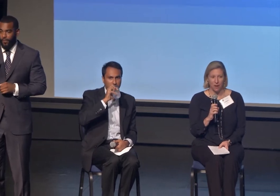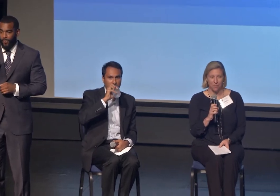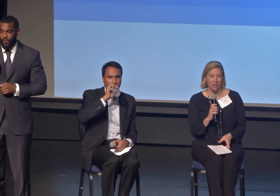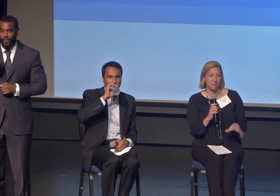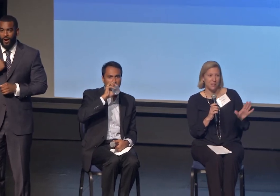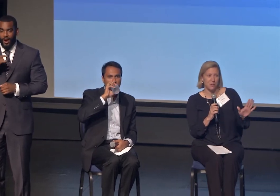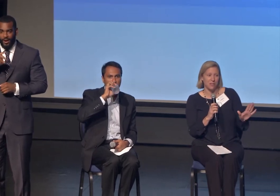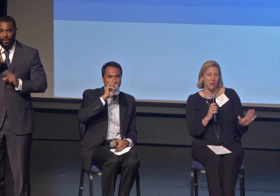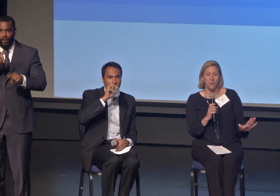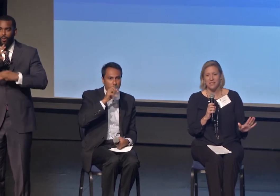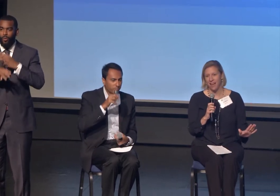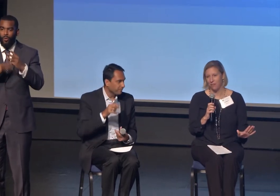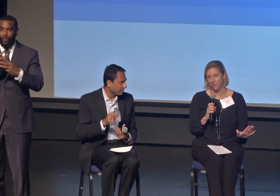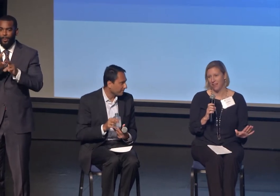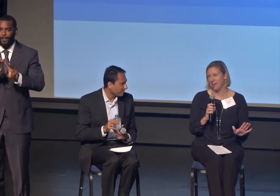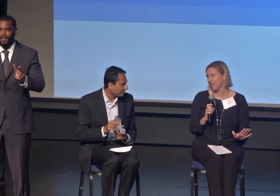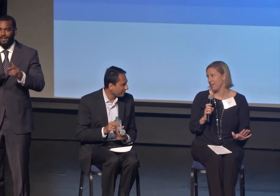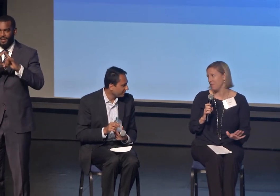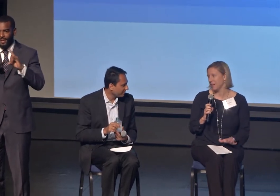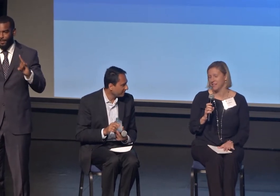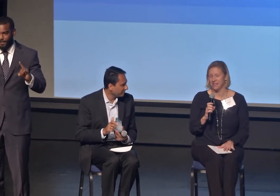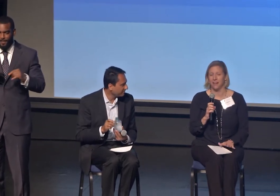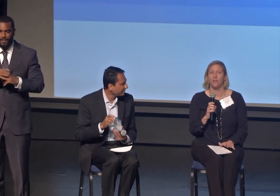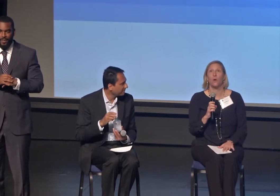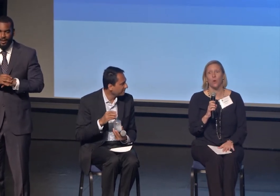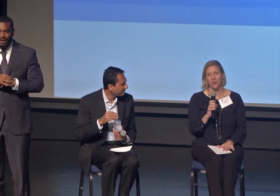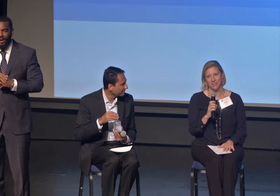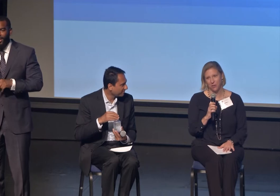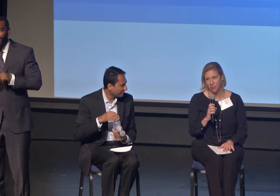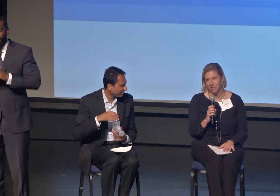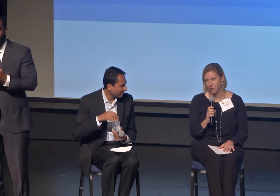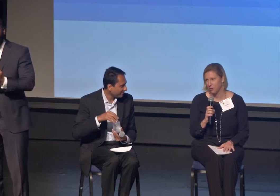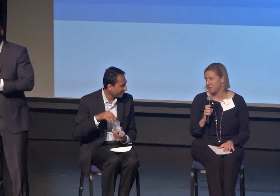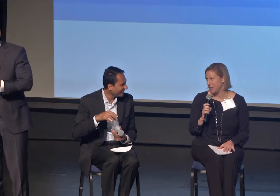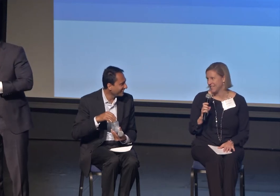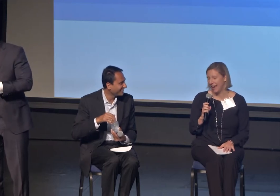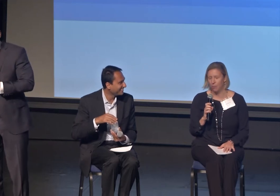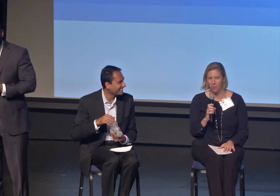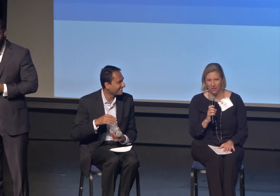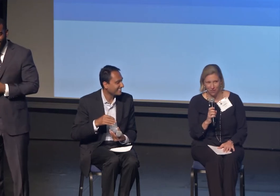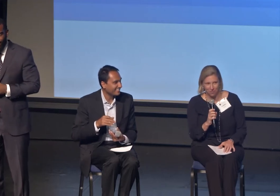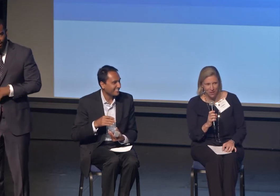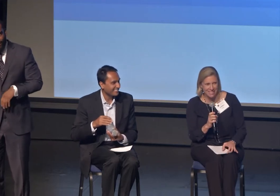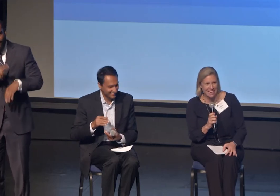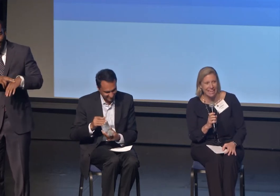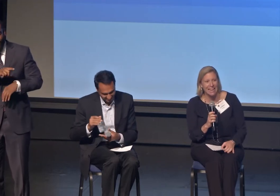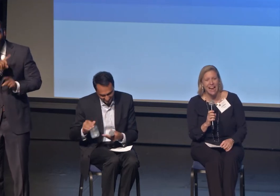and my students always laugh when they hear that. They said "of course you went to world peace camp when you were 14."